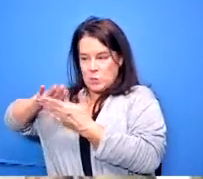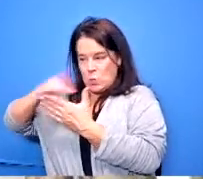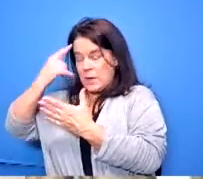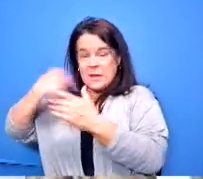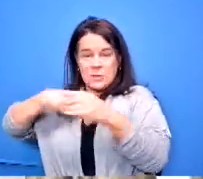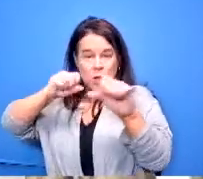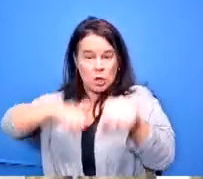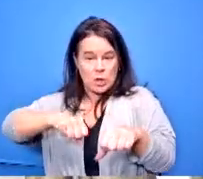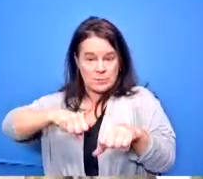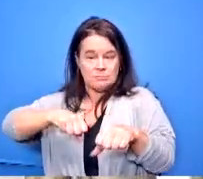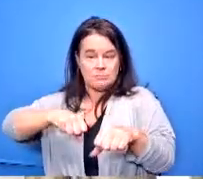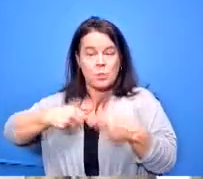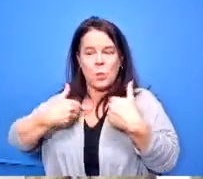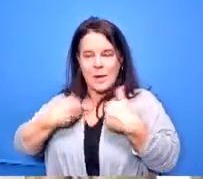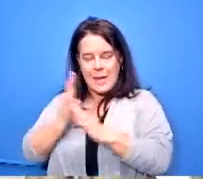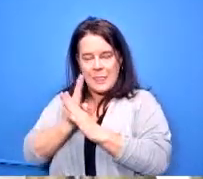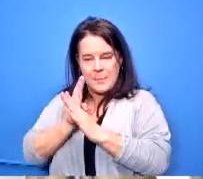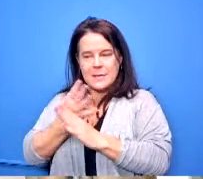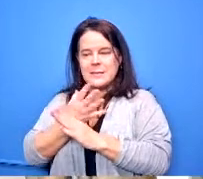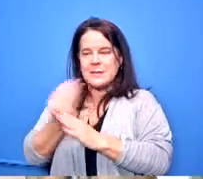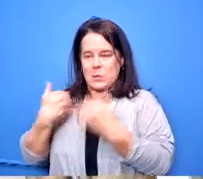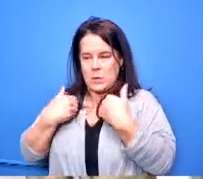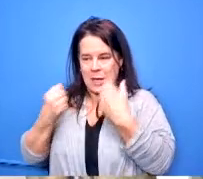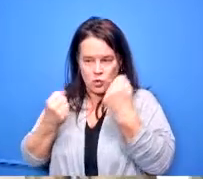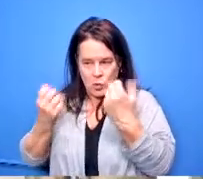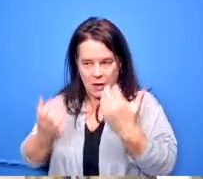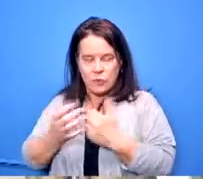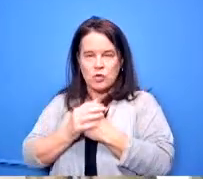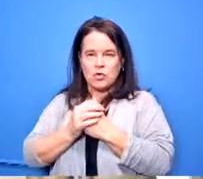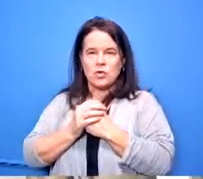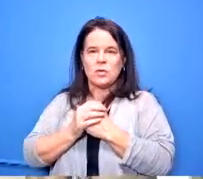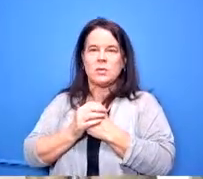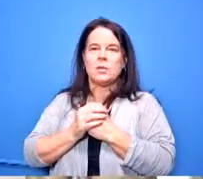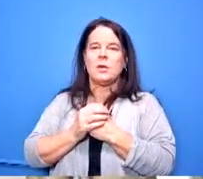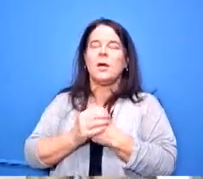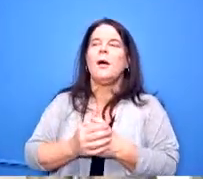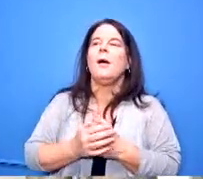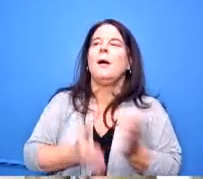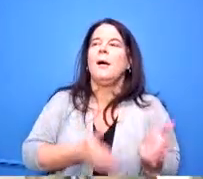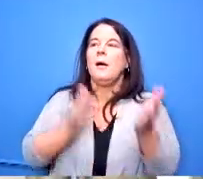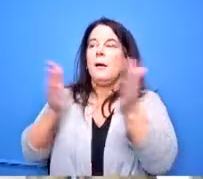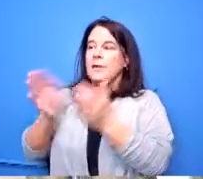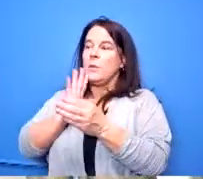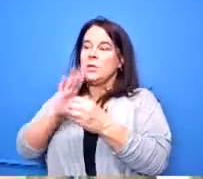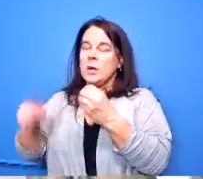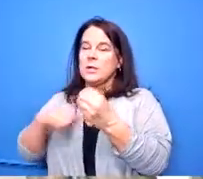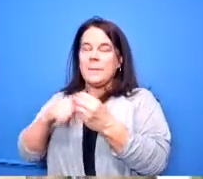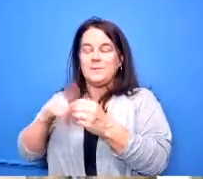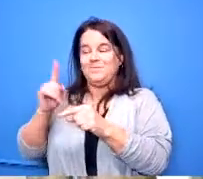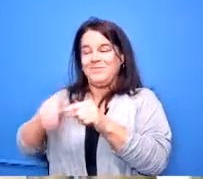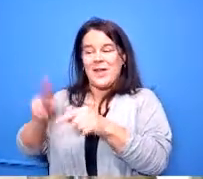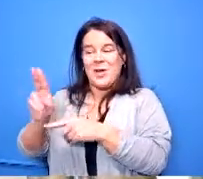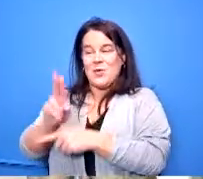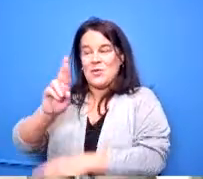and we had the buses um then we we talked about okay if we can't use rta and rta had sold off